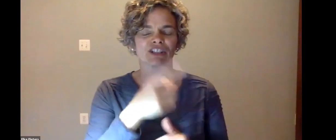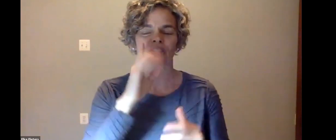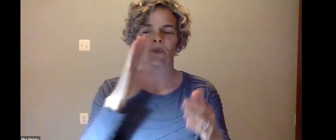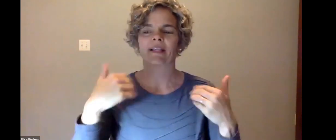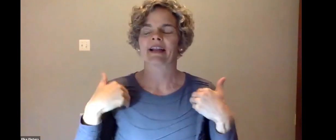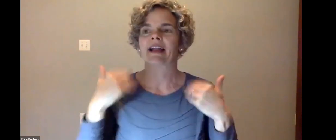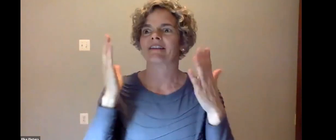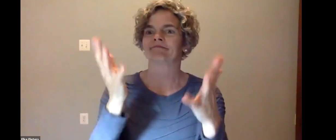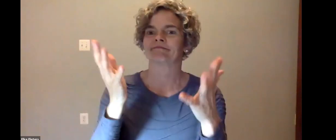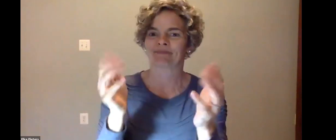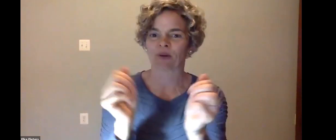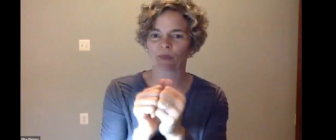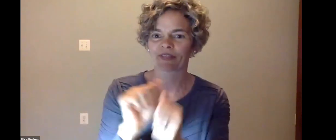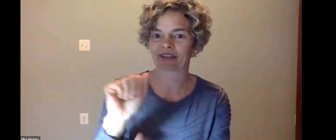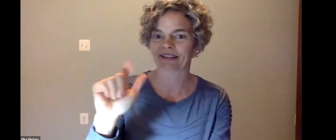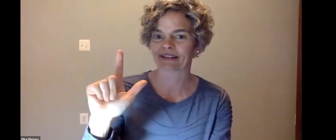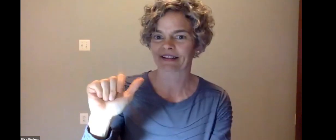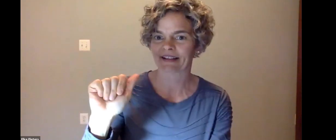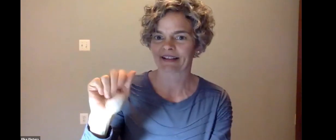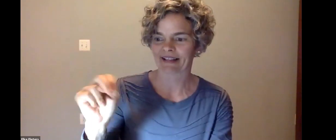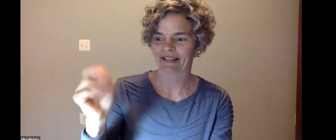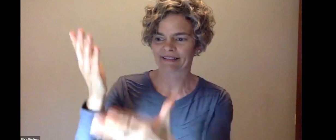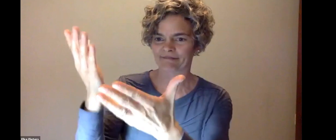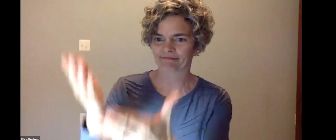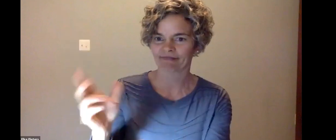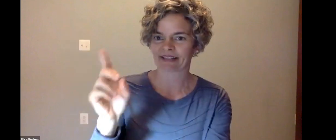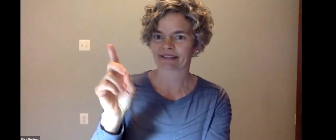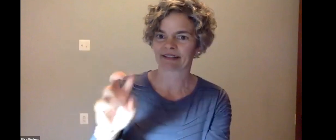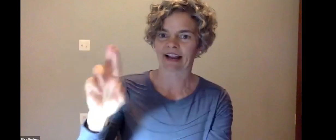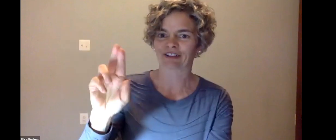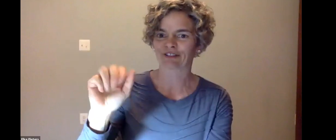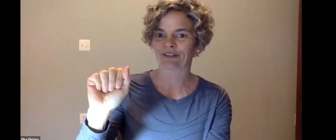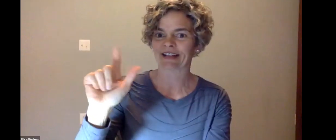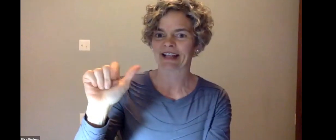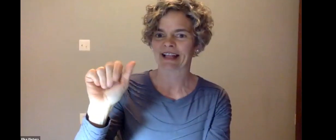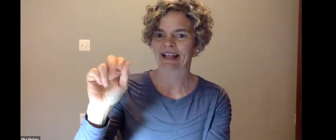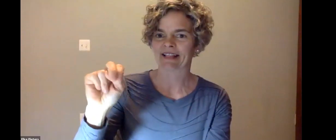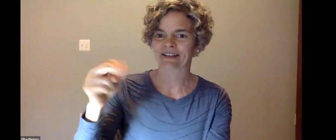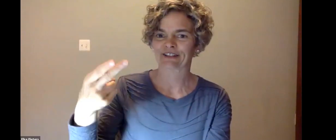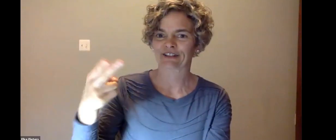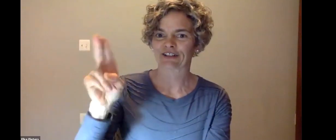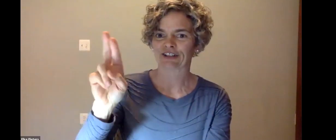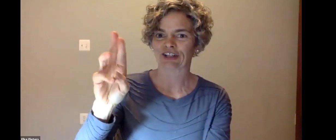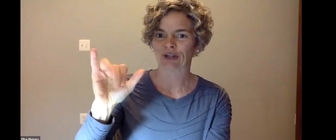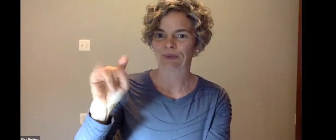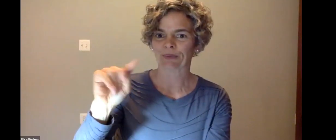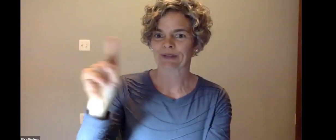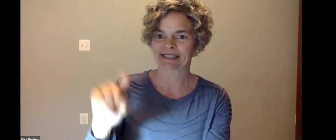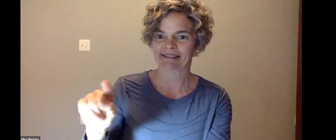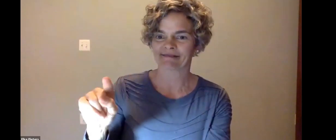manager for T mobile accessibility. She is going to